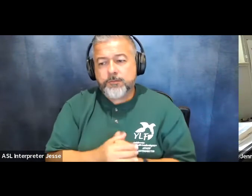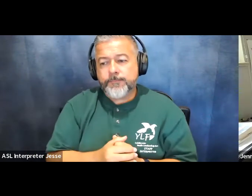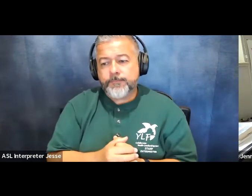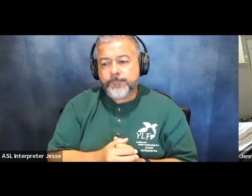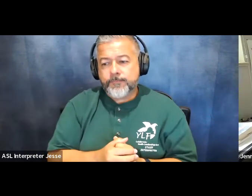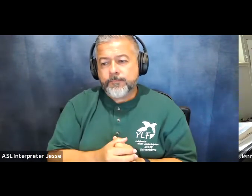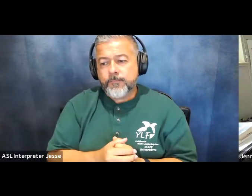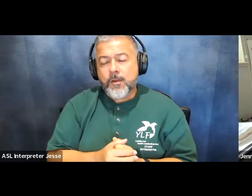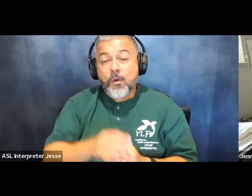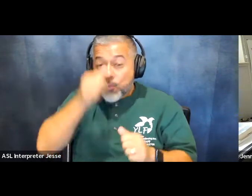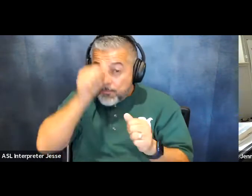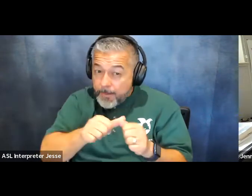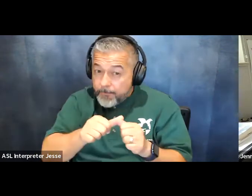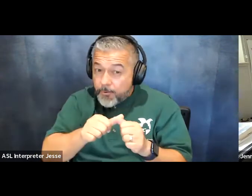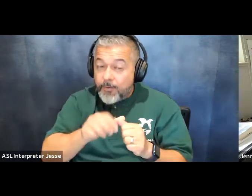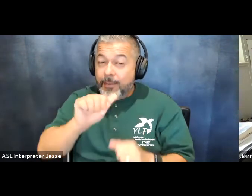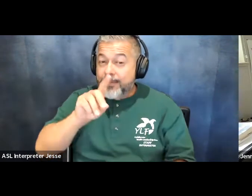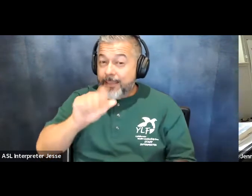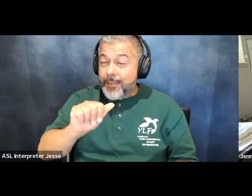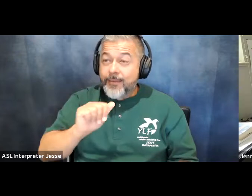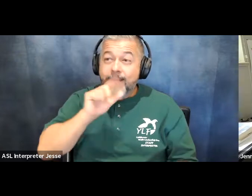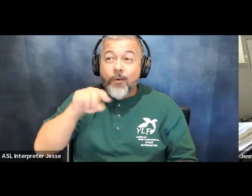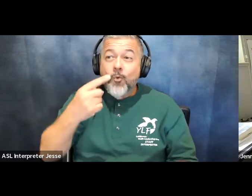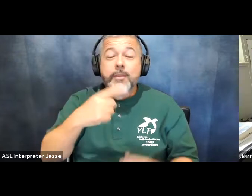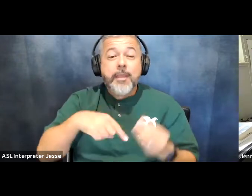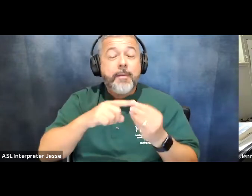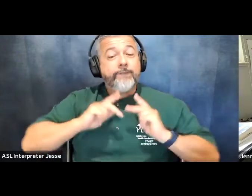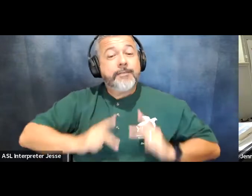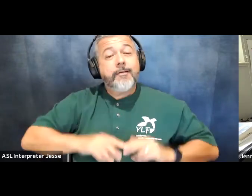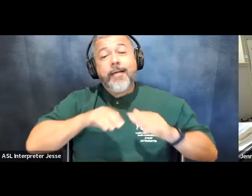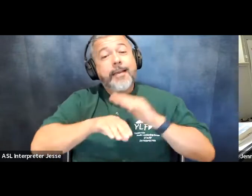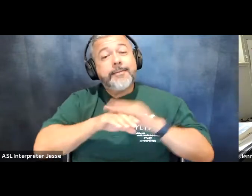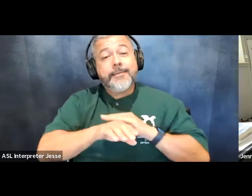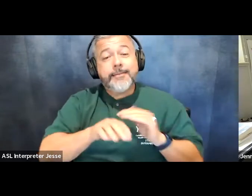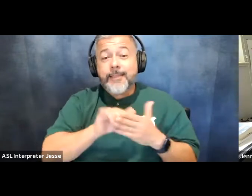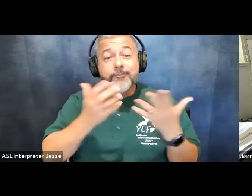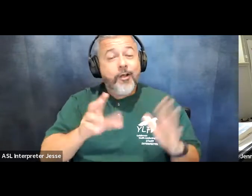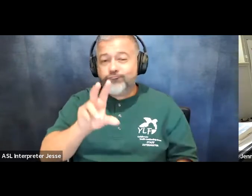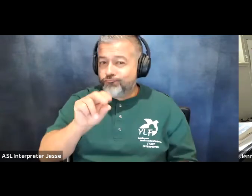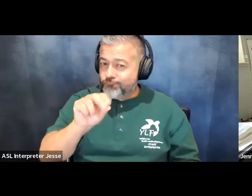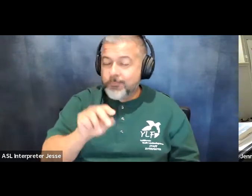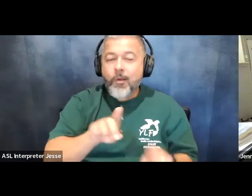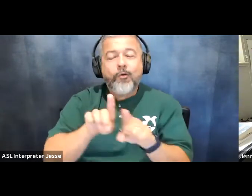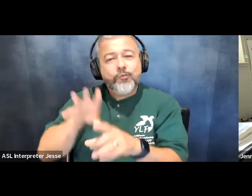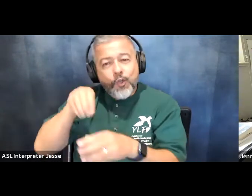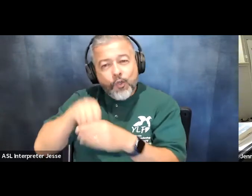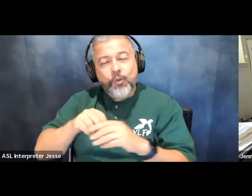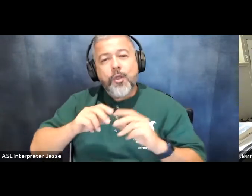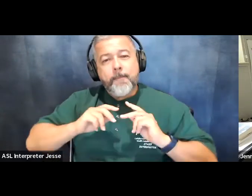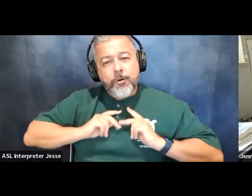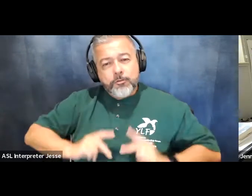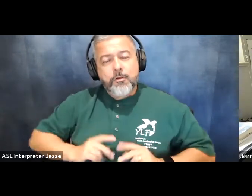remember the ada is not just about physical access it is also about personal empowerment and what it